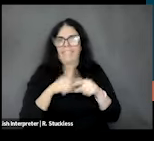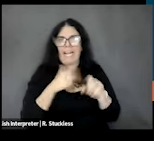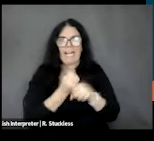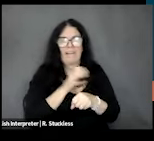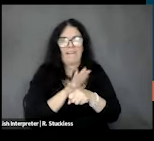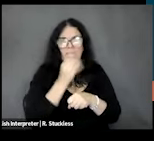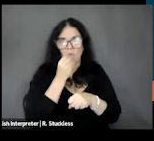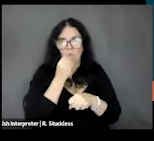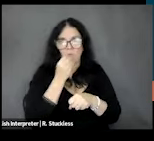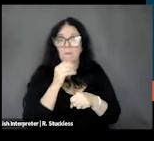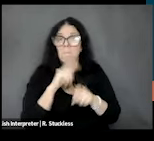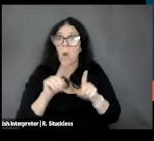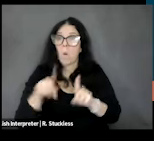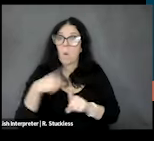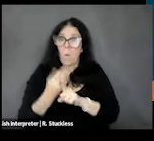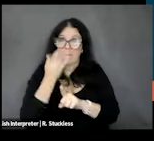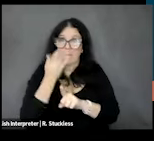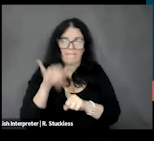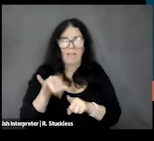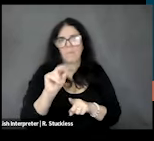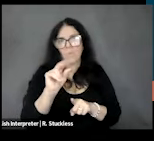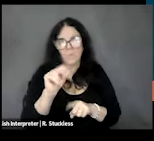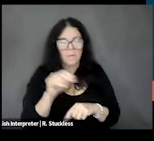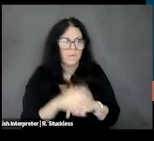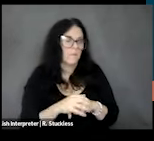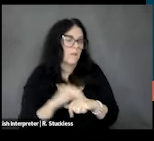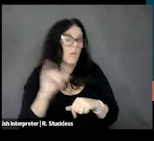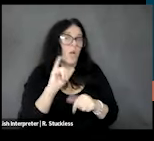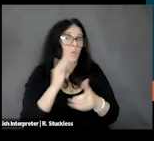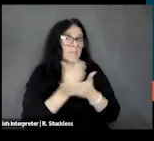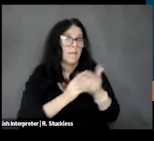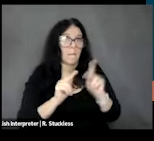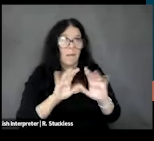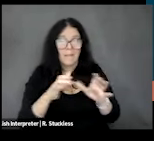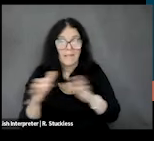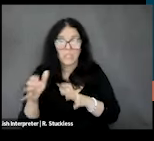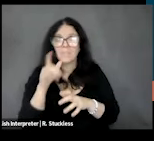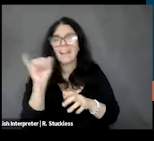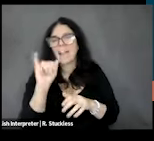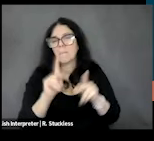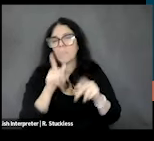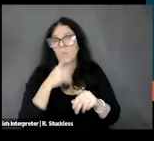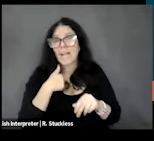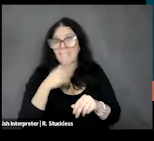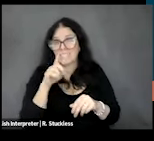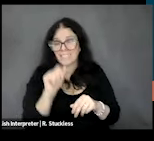it's not the only one. Also some populations, you know, like people who have disabilities, for example,